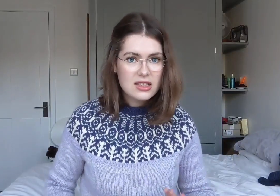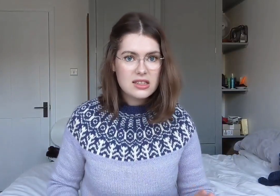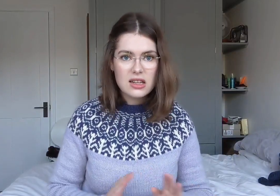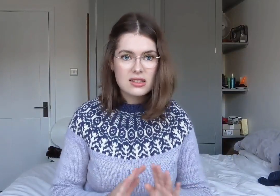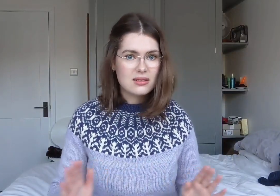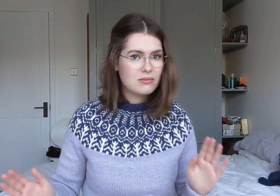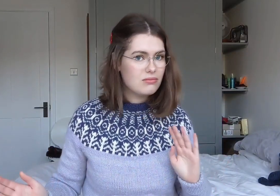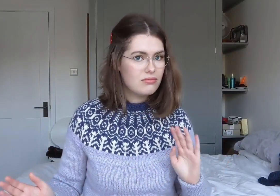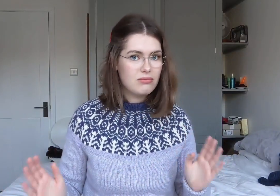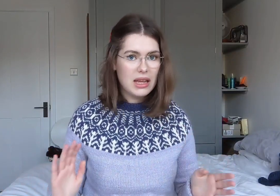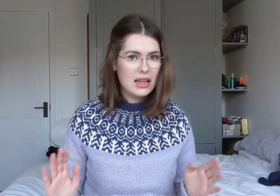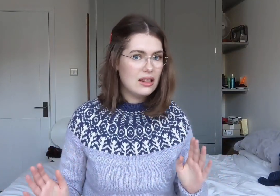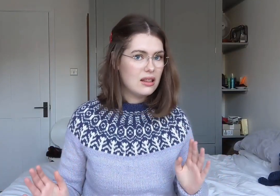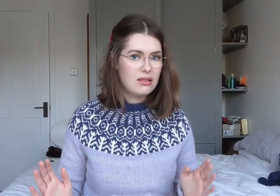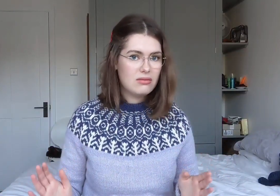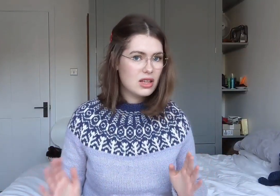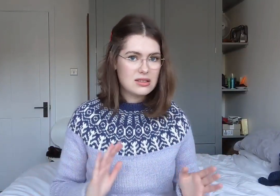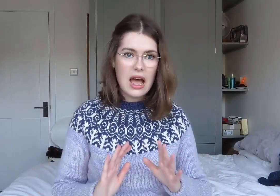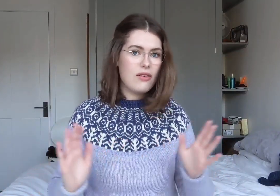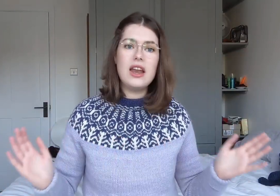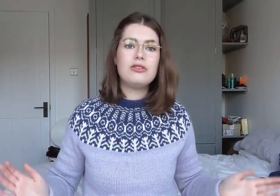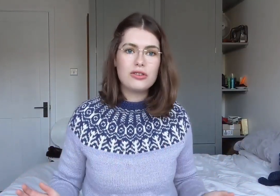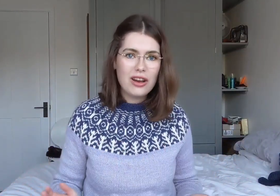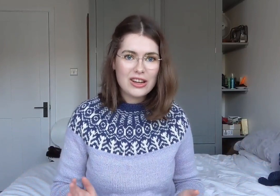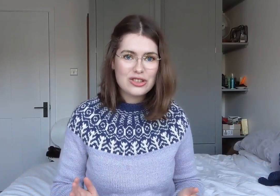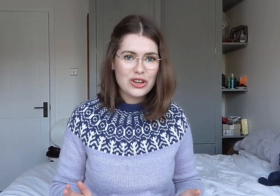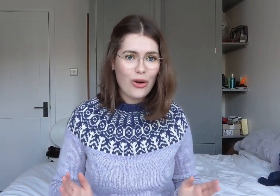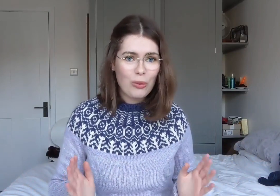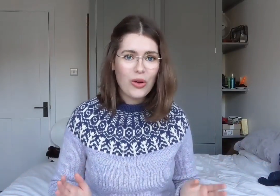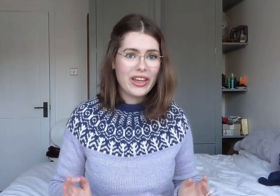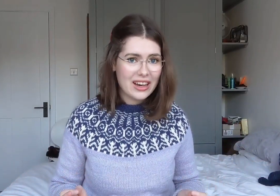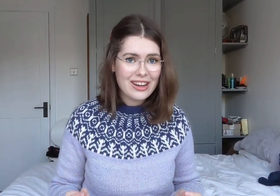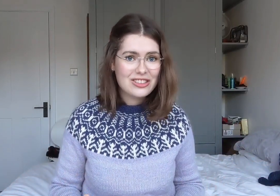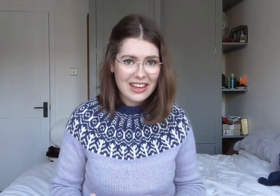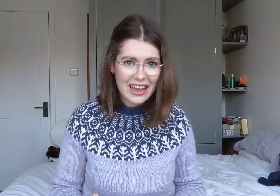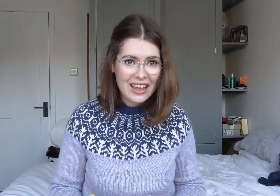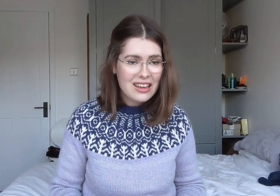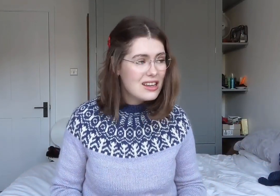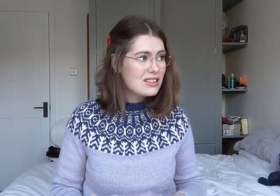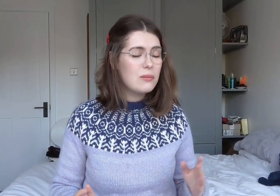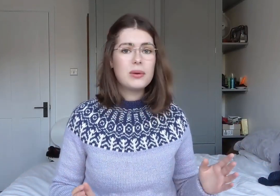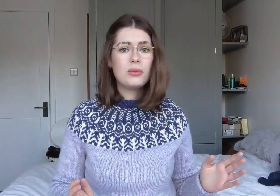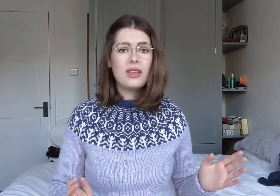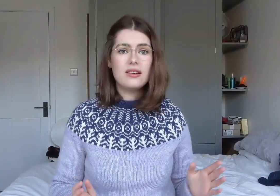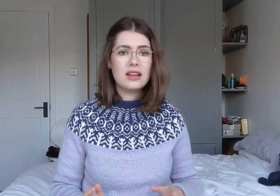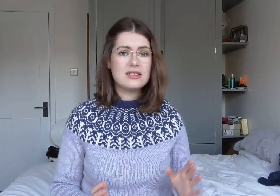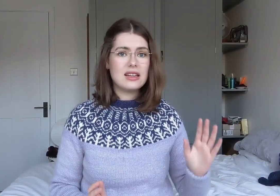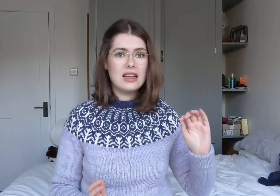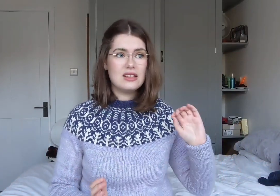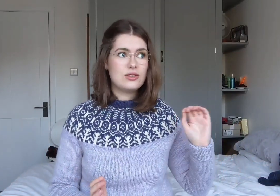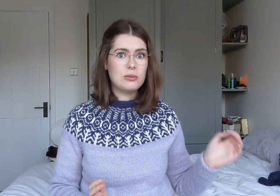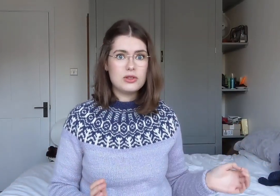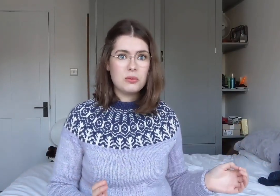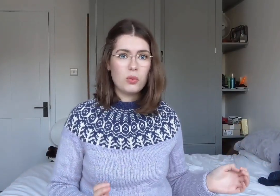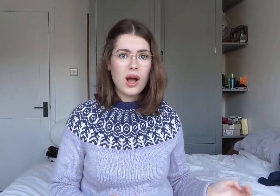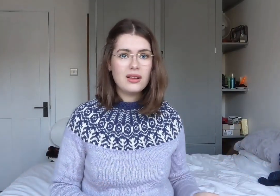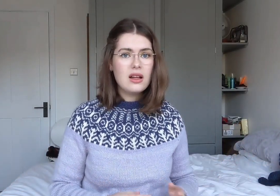doesn't mean... doesn't have any reflection on what they can actually hear. Some people with hearing aids can hear super super well